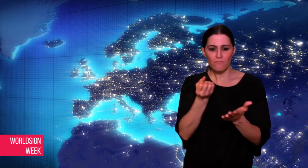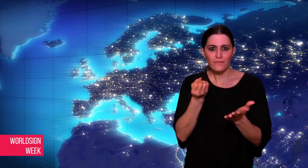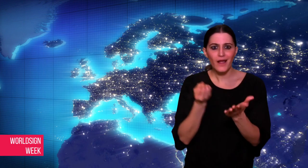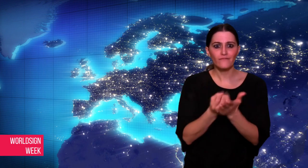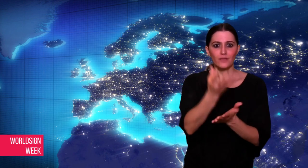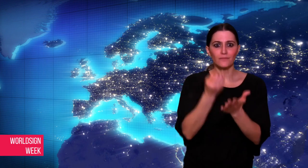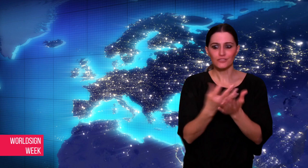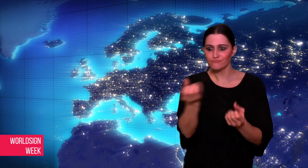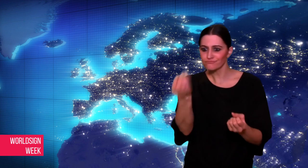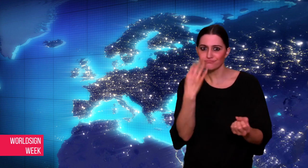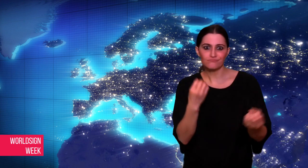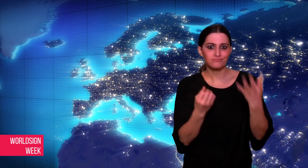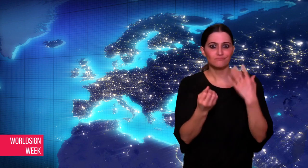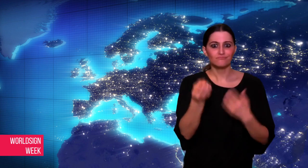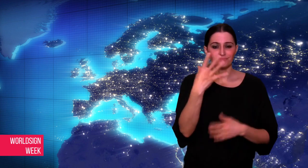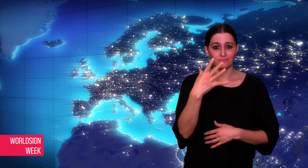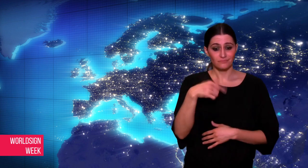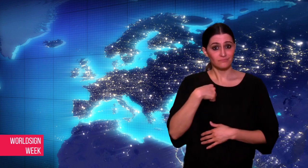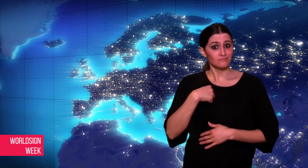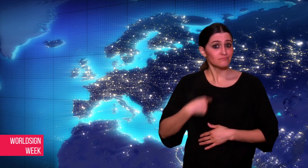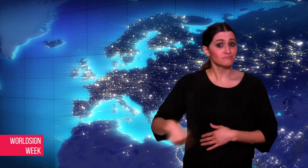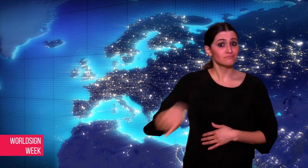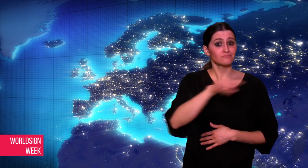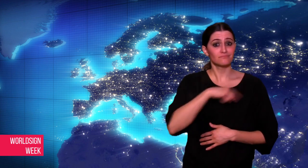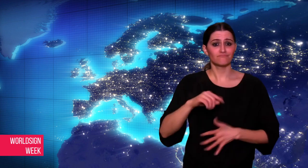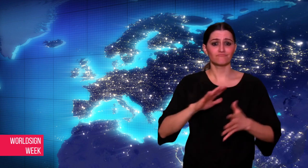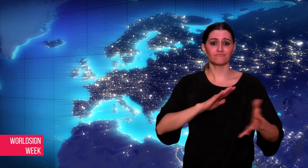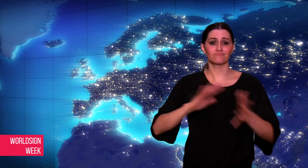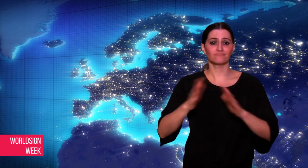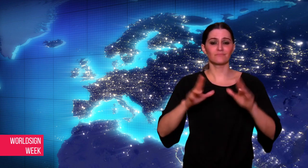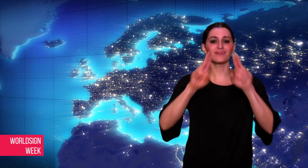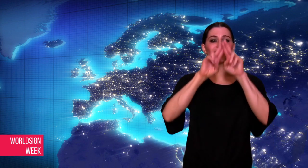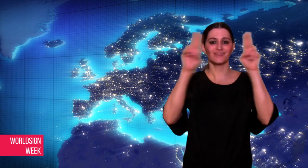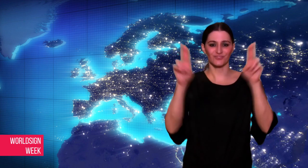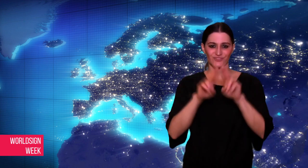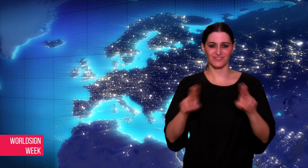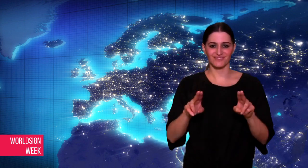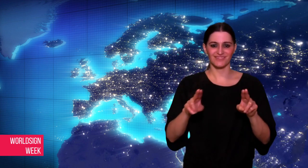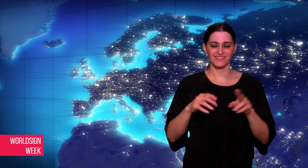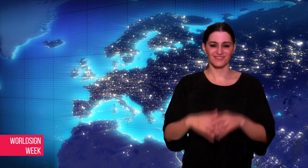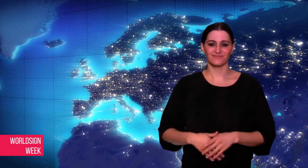all in International Sign.